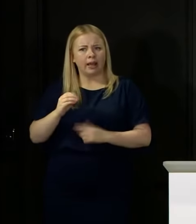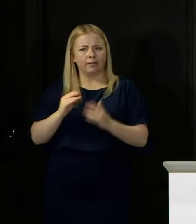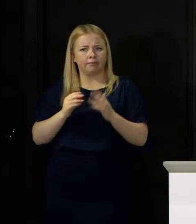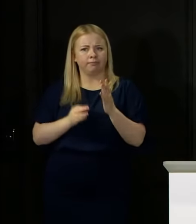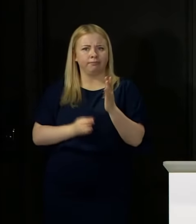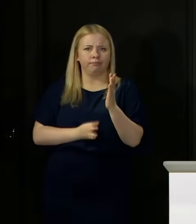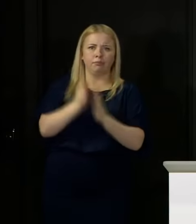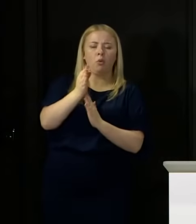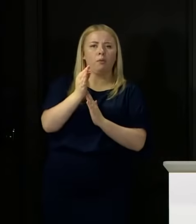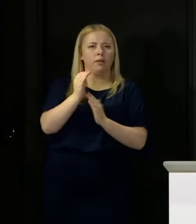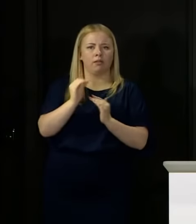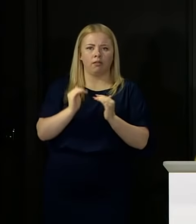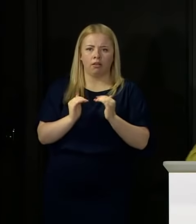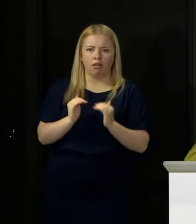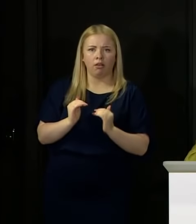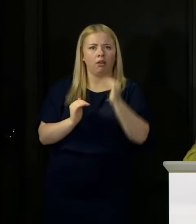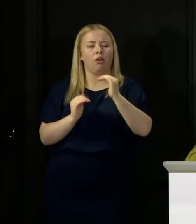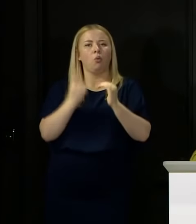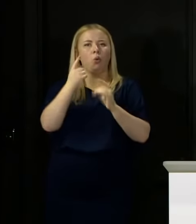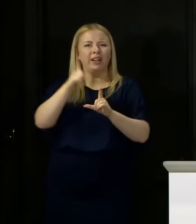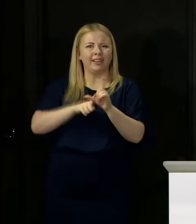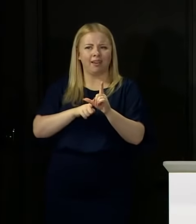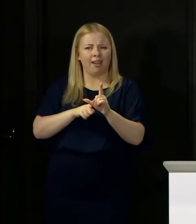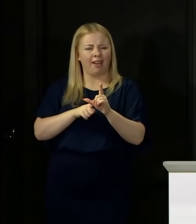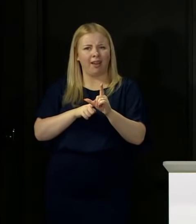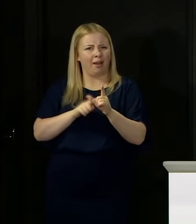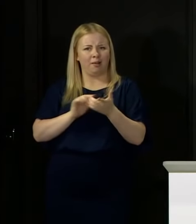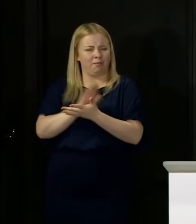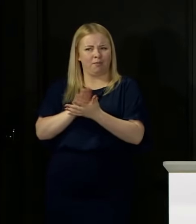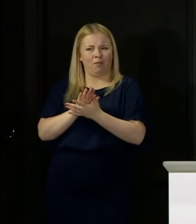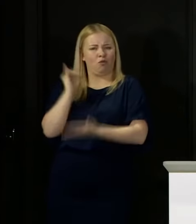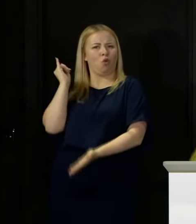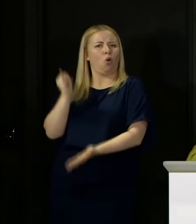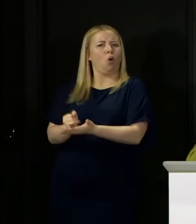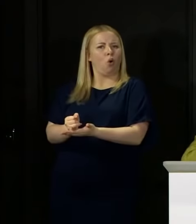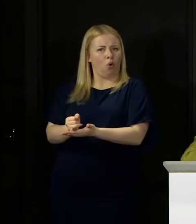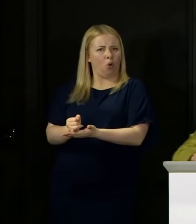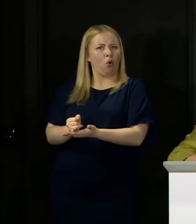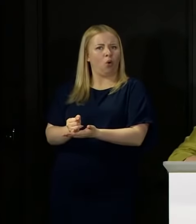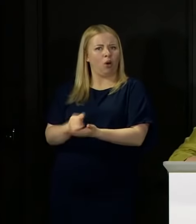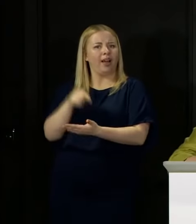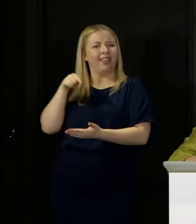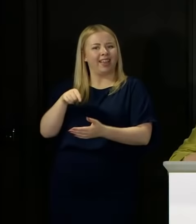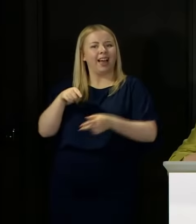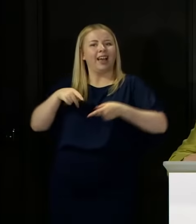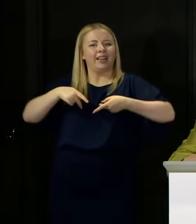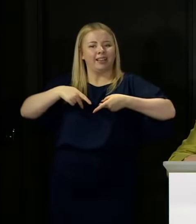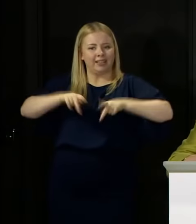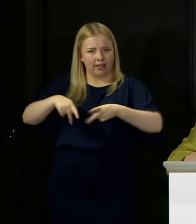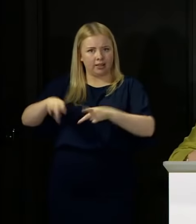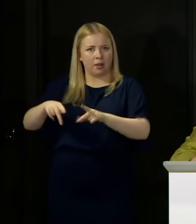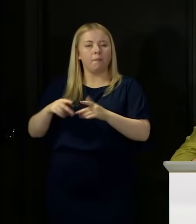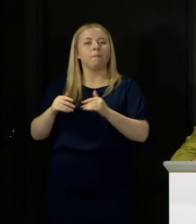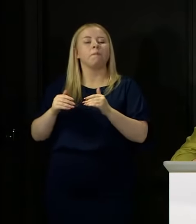is unprecedented, and therefore not credible. So that system of moderation has been necessary.